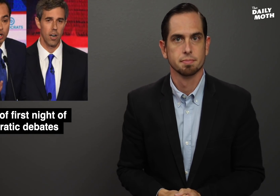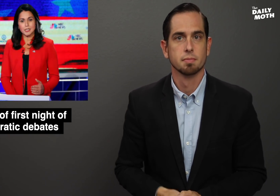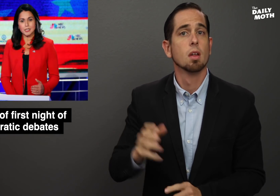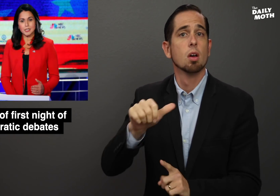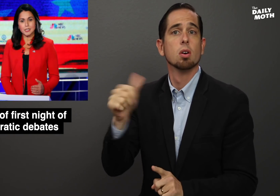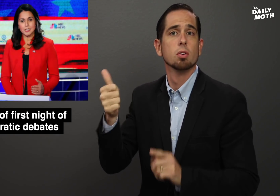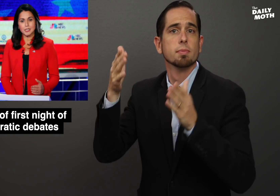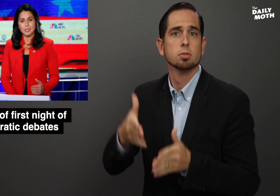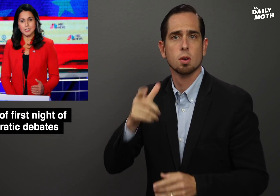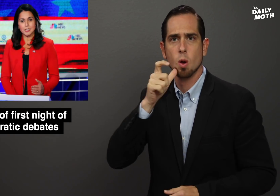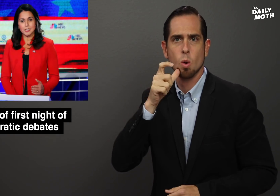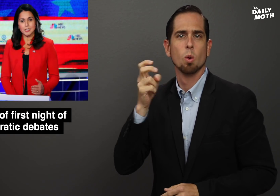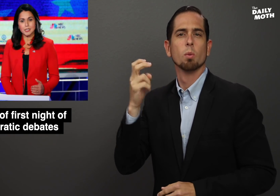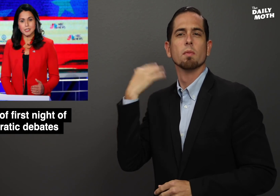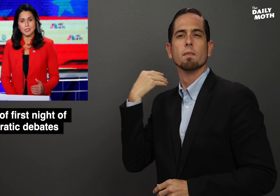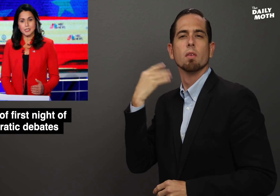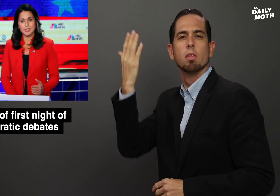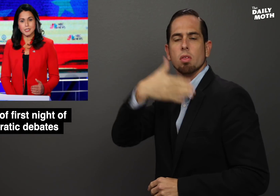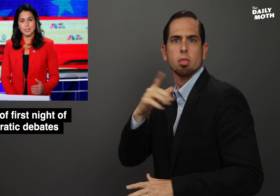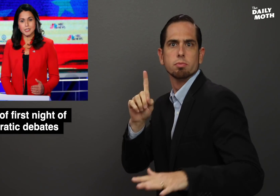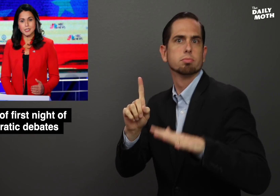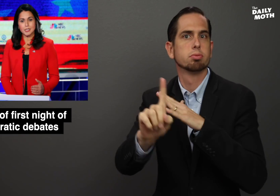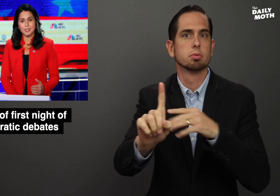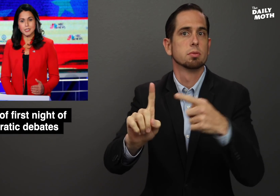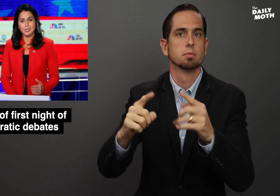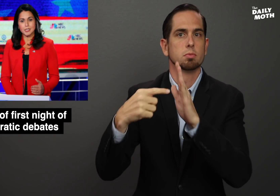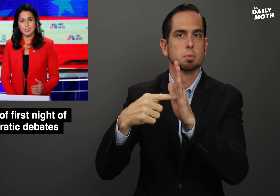Another person who emerged from the back is